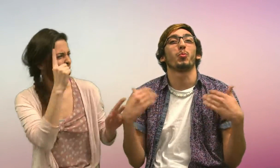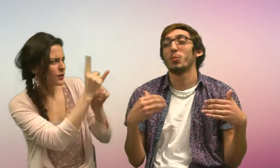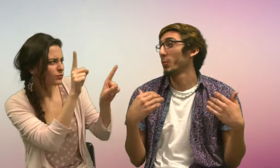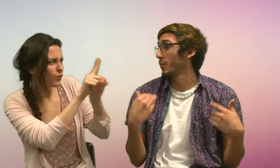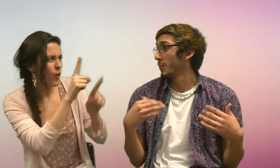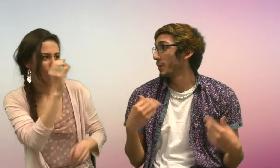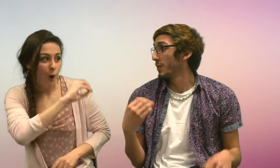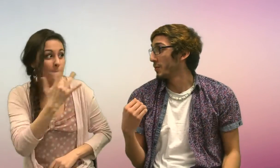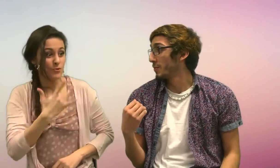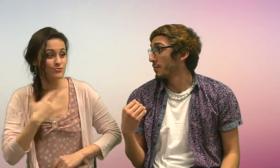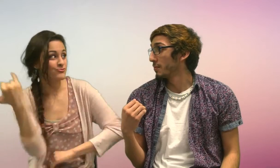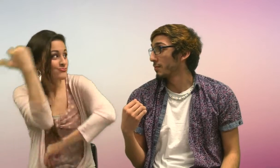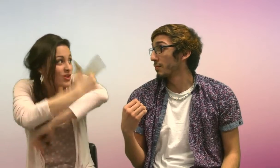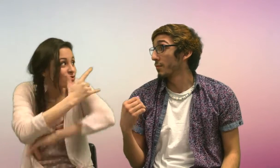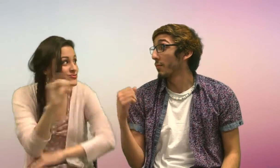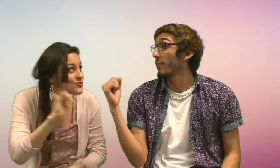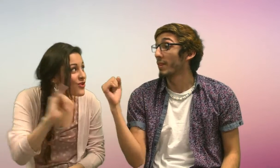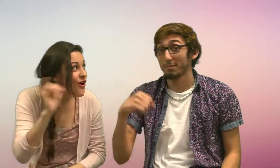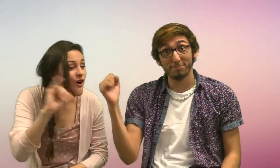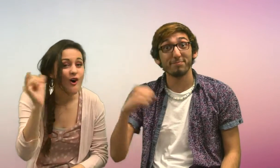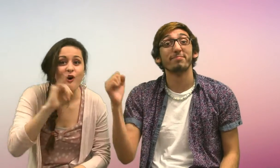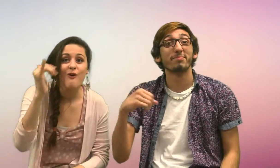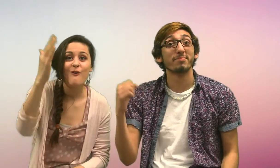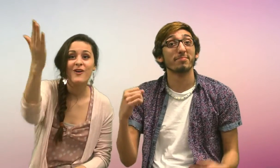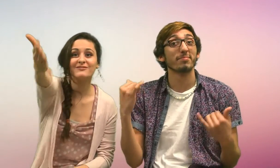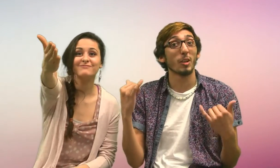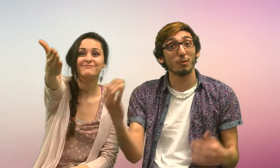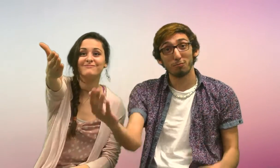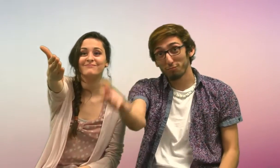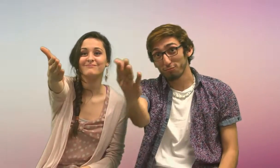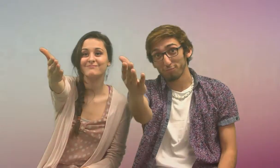Also, it's Oregon's birthday, too! Yeah! Here it is!